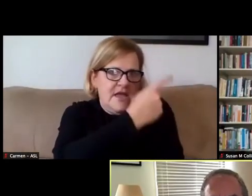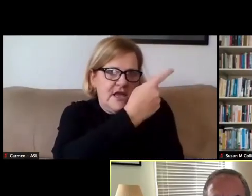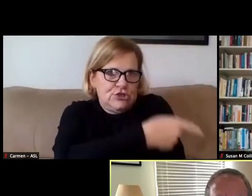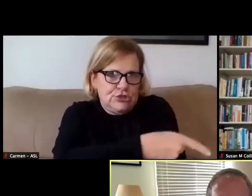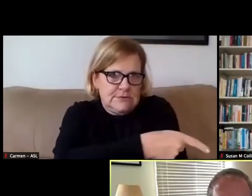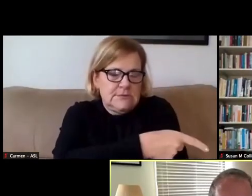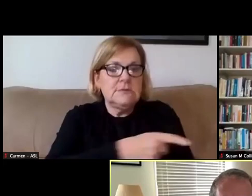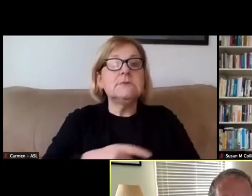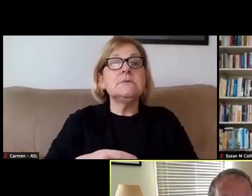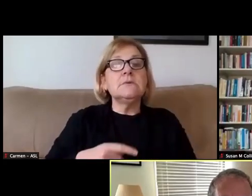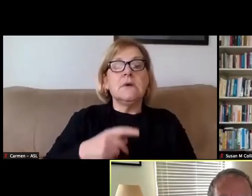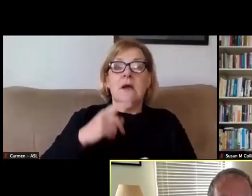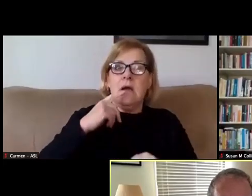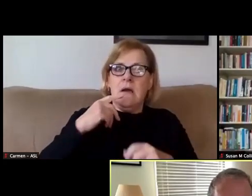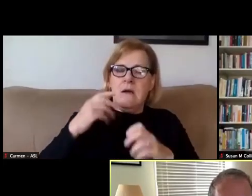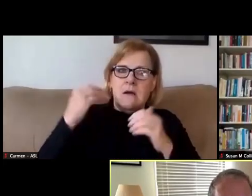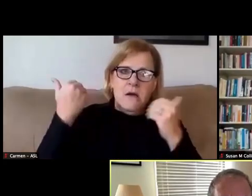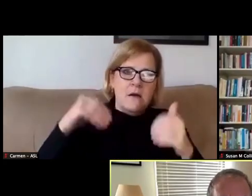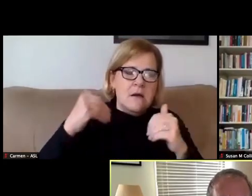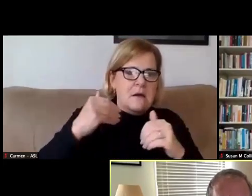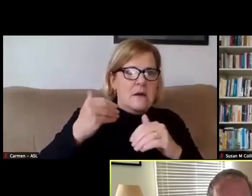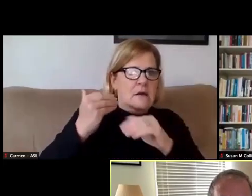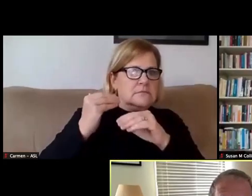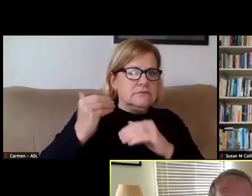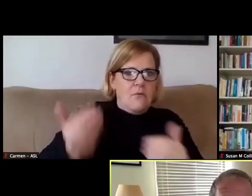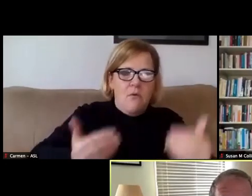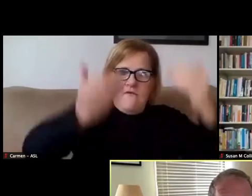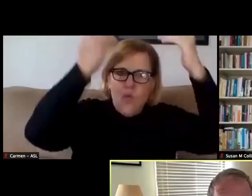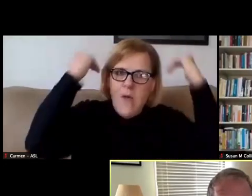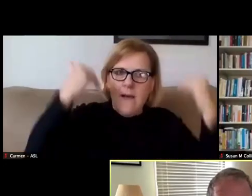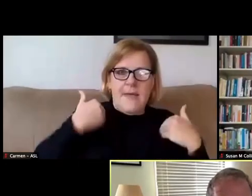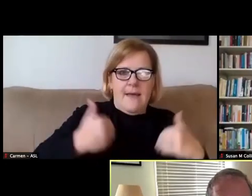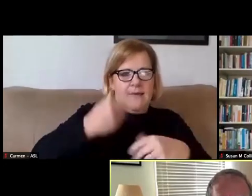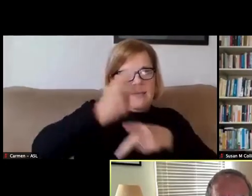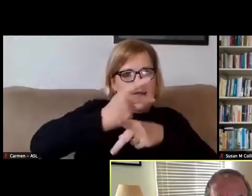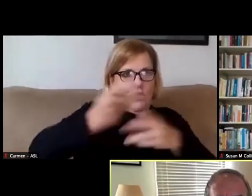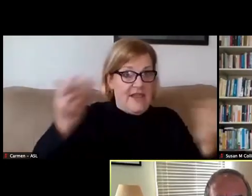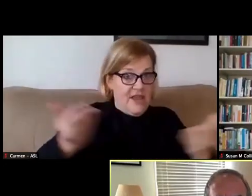placing a strain on overall healthcare here and throughout the nation.